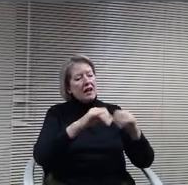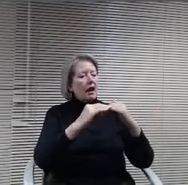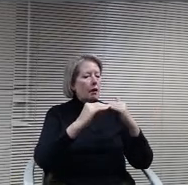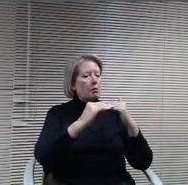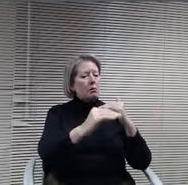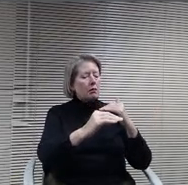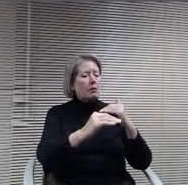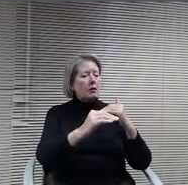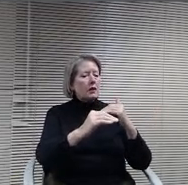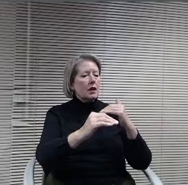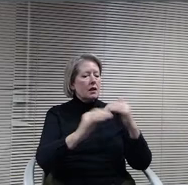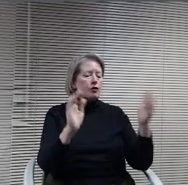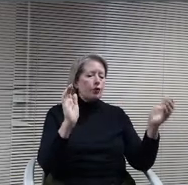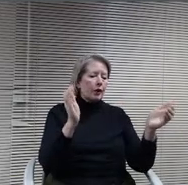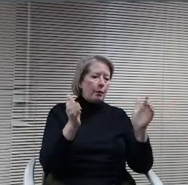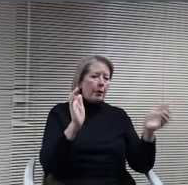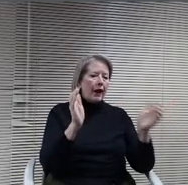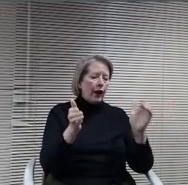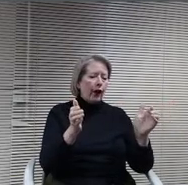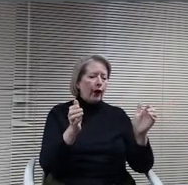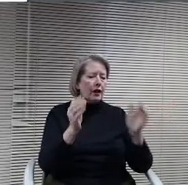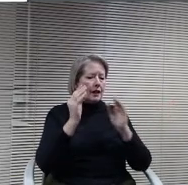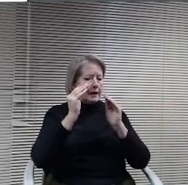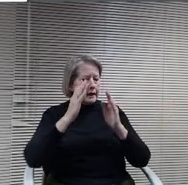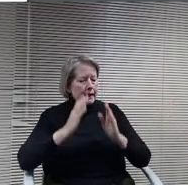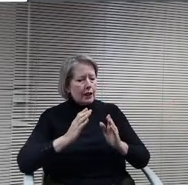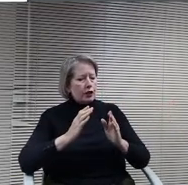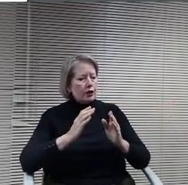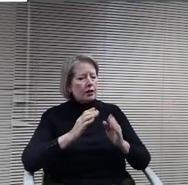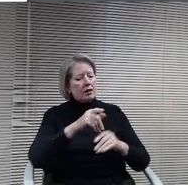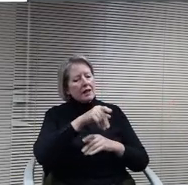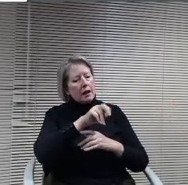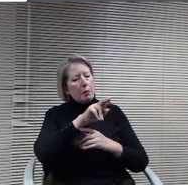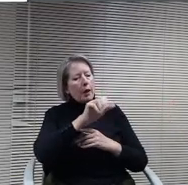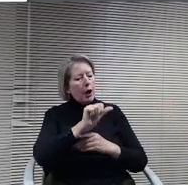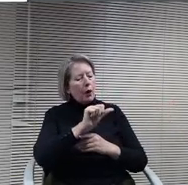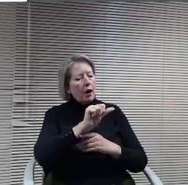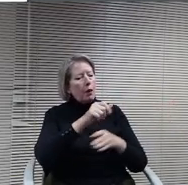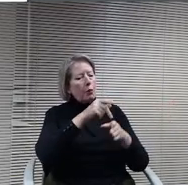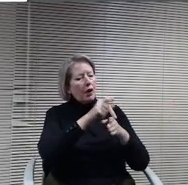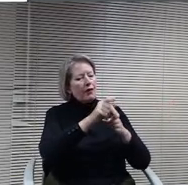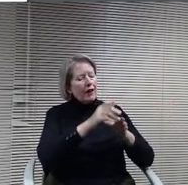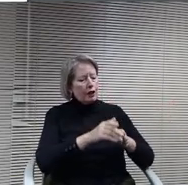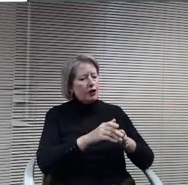apples comparisons. Teachers in the paraprofessionals required to run the program are going to pretty much be the same based on